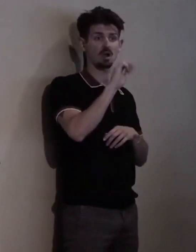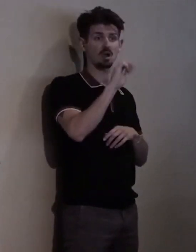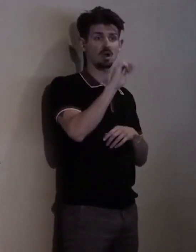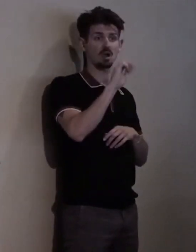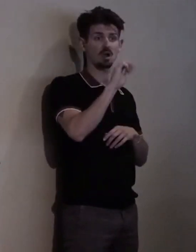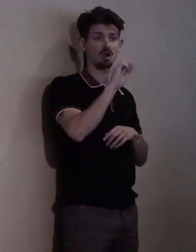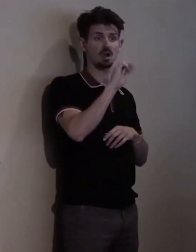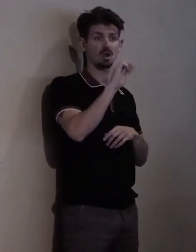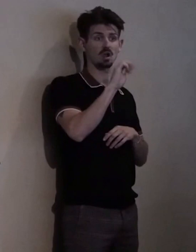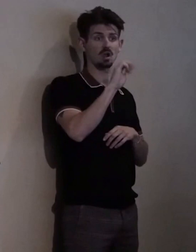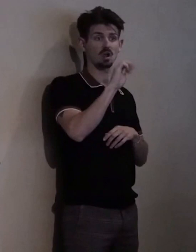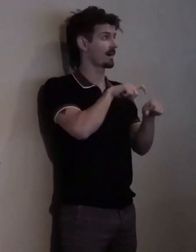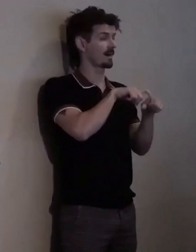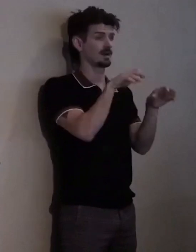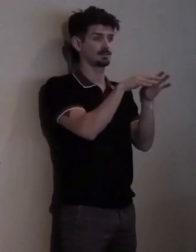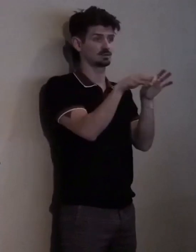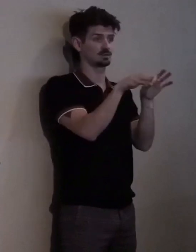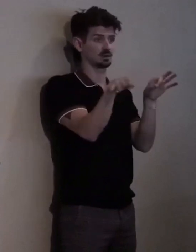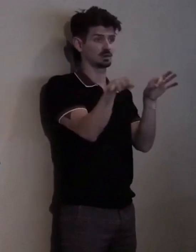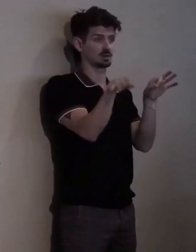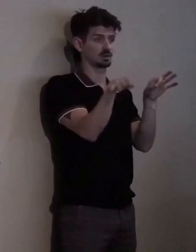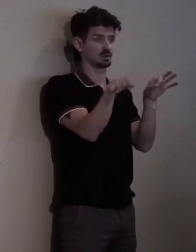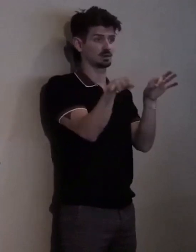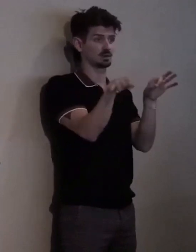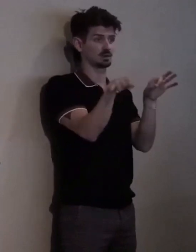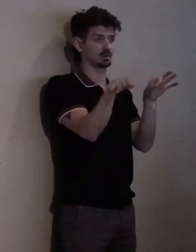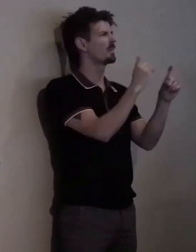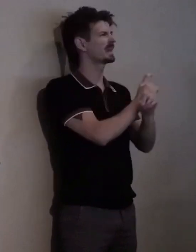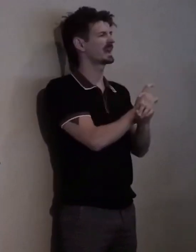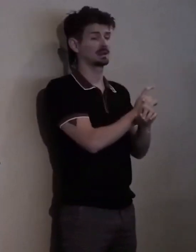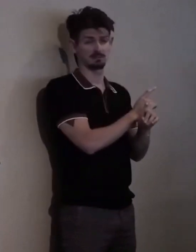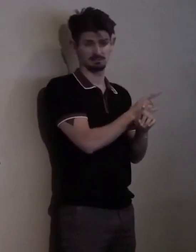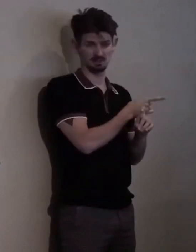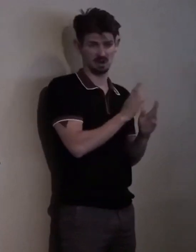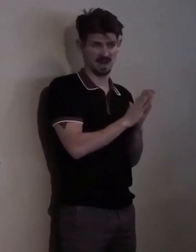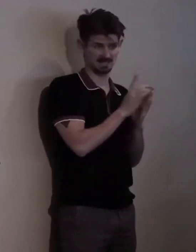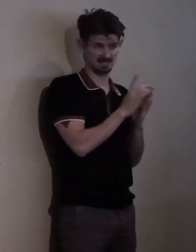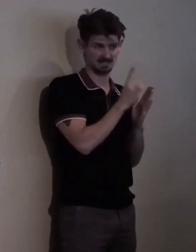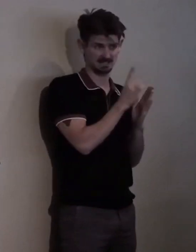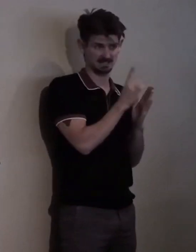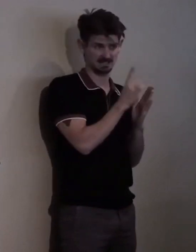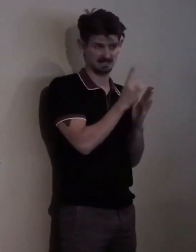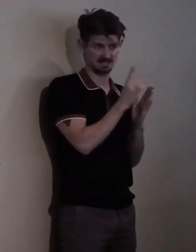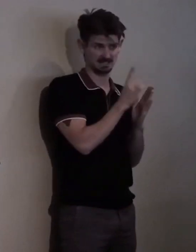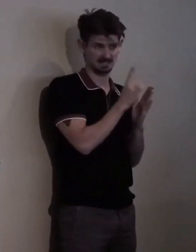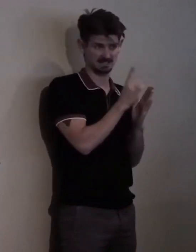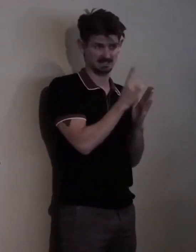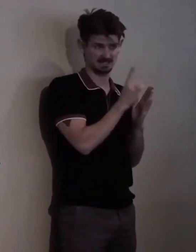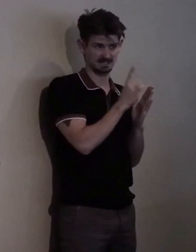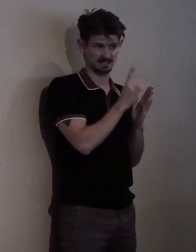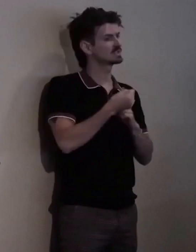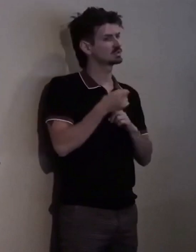They're just asking for it. Right? Because of the issues like this, we need to keep funding litigation